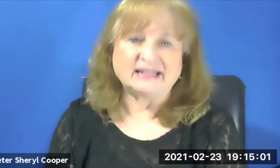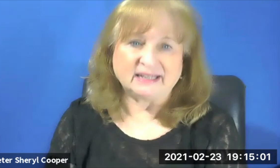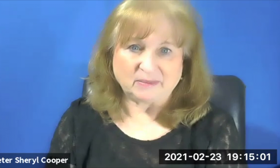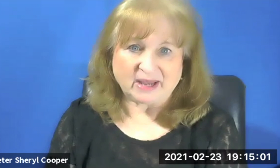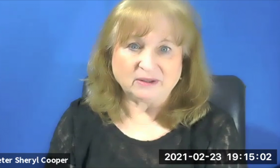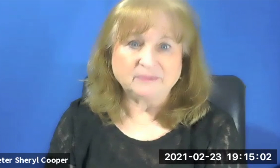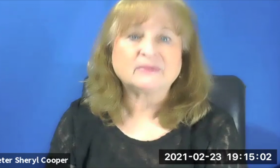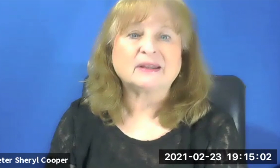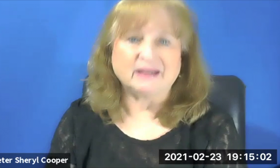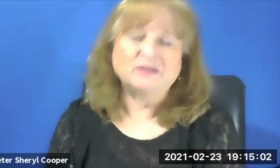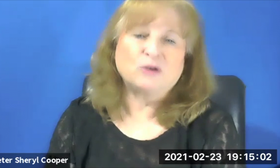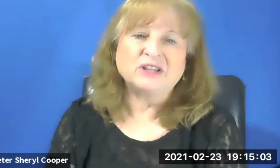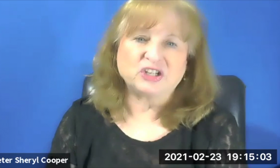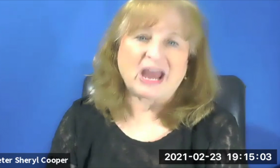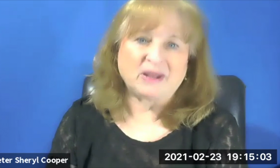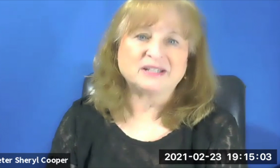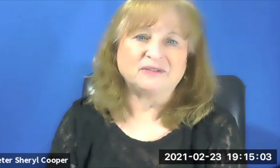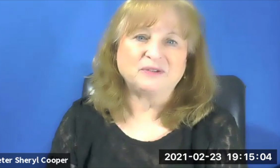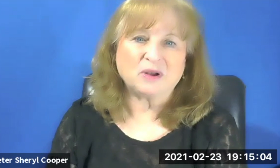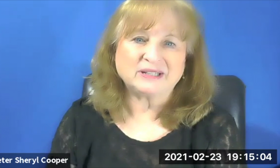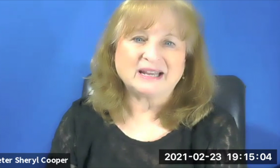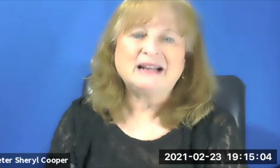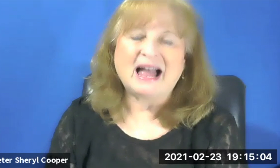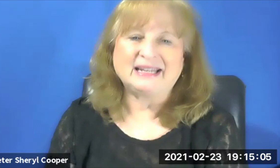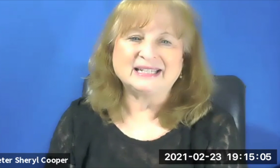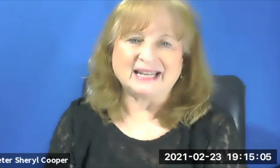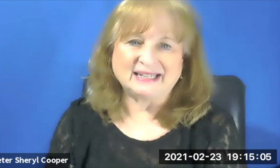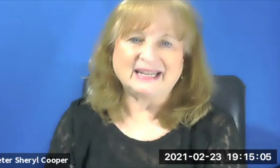an email. Or in the chat box if you want. I can send it